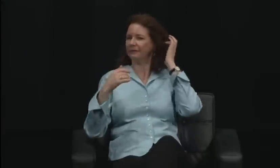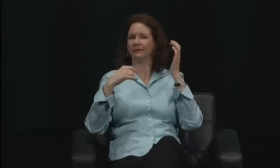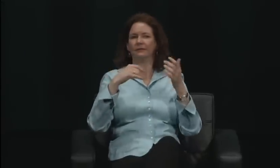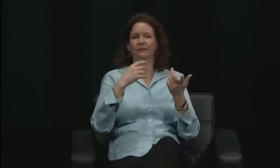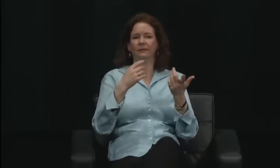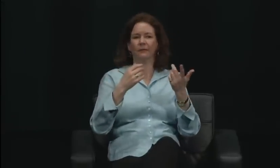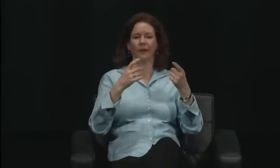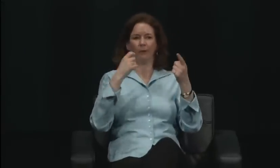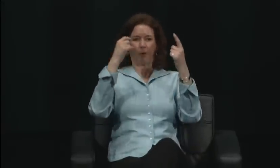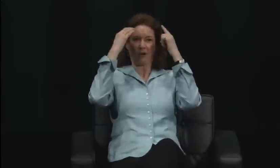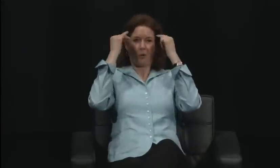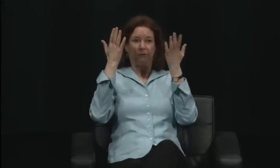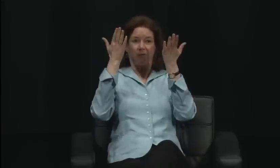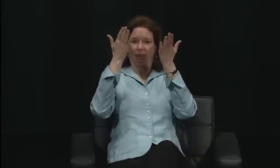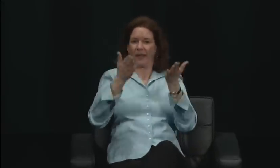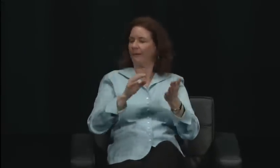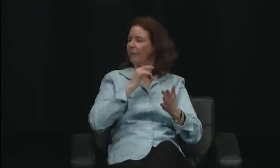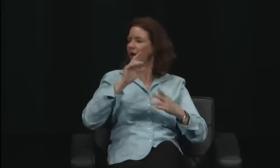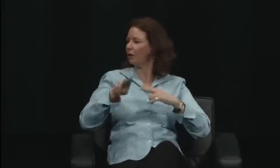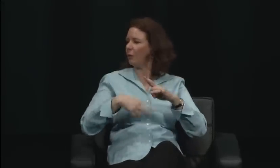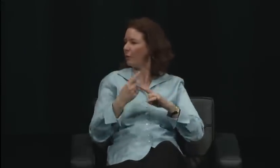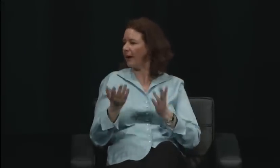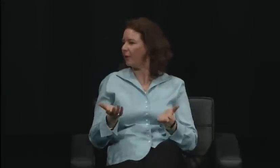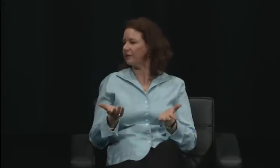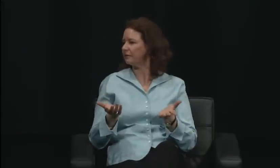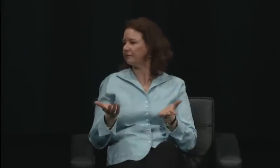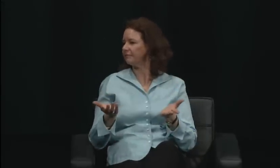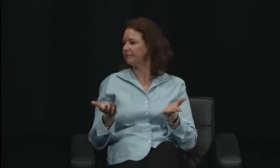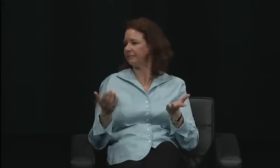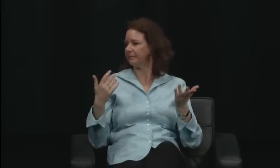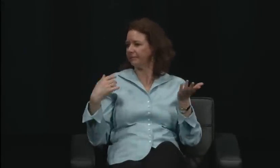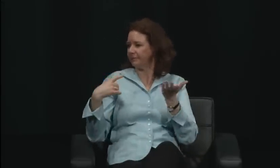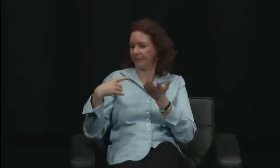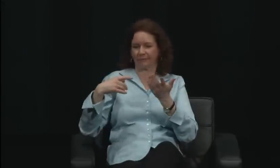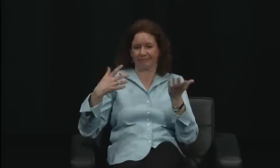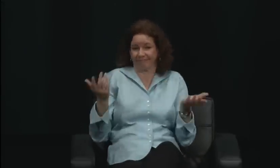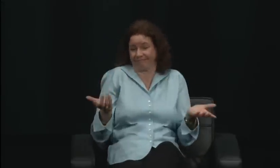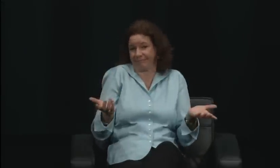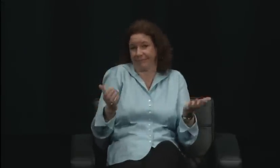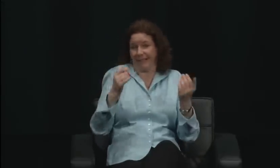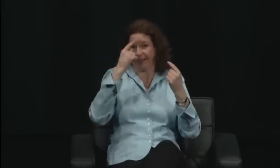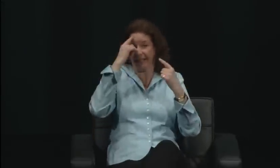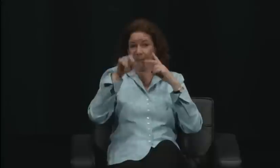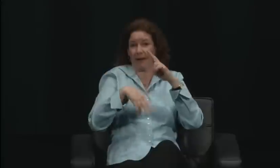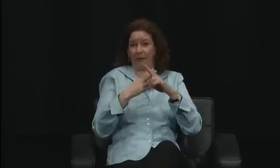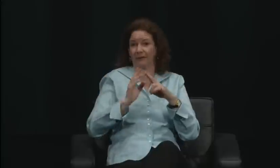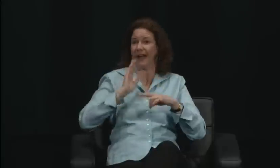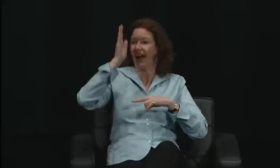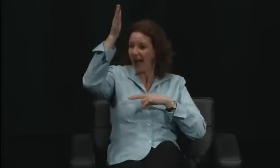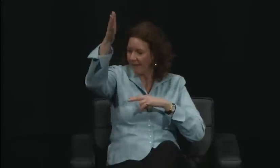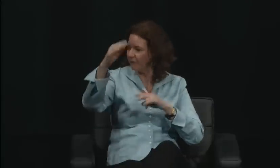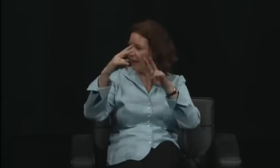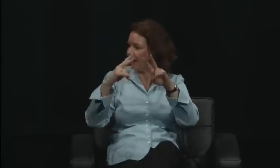But I don't know that it was an issue. It didn't feel as if it was to me. Let's stick to the sexism topic.